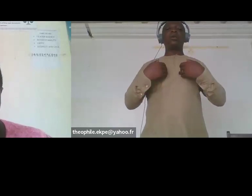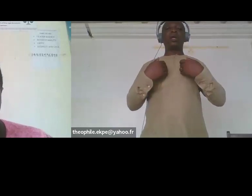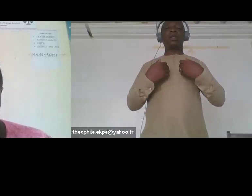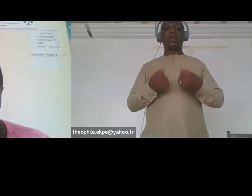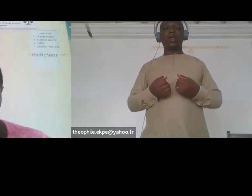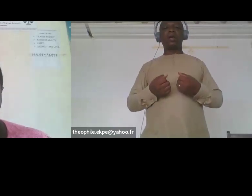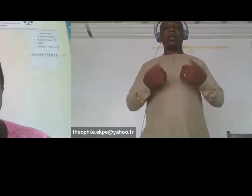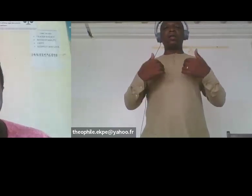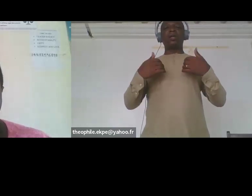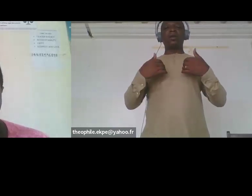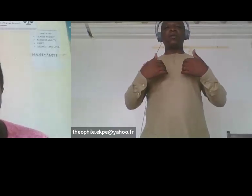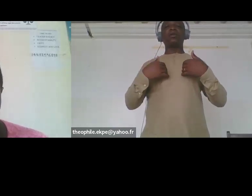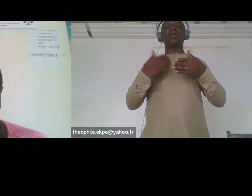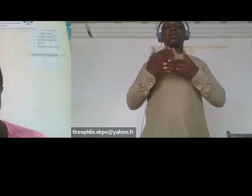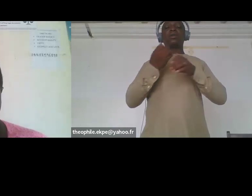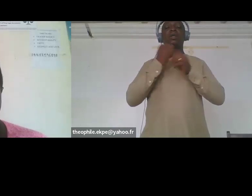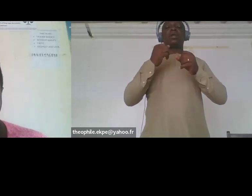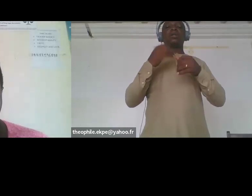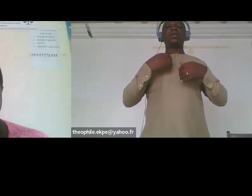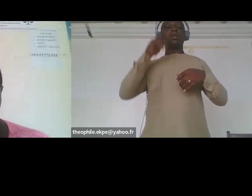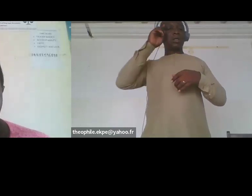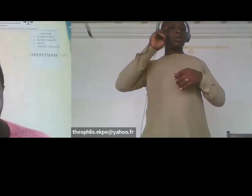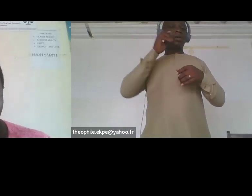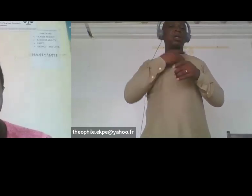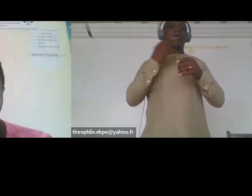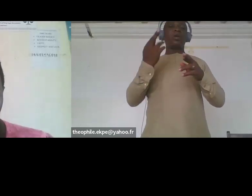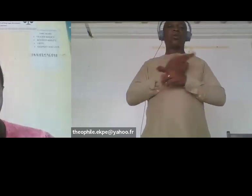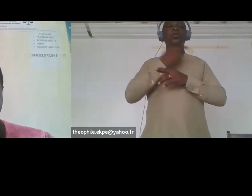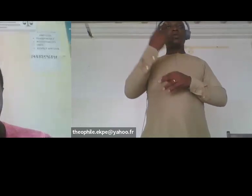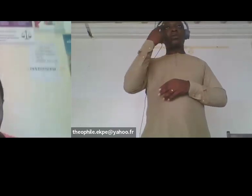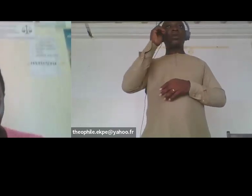services for women with disabilities. our interven